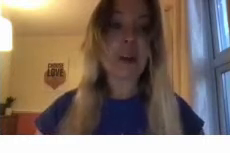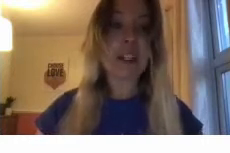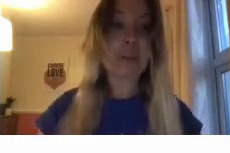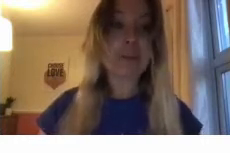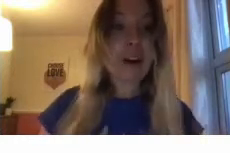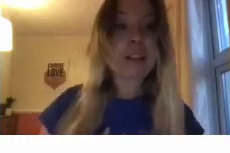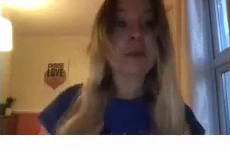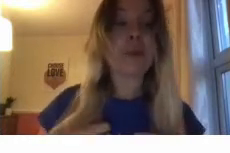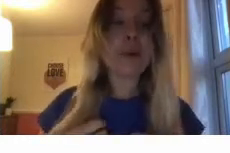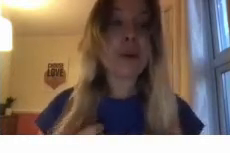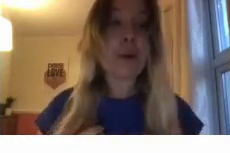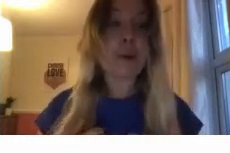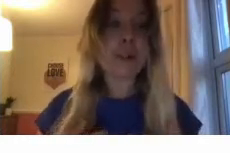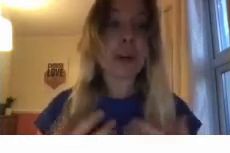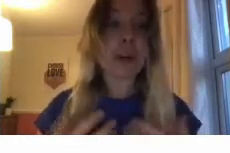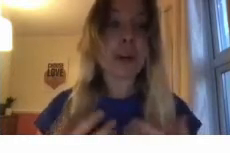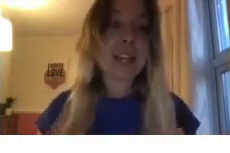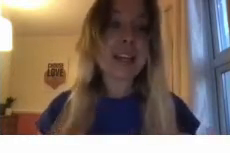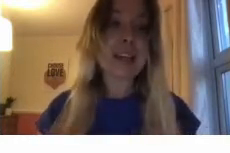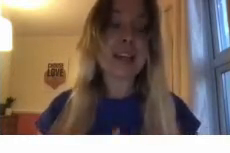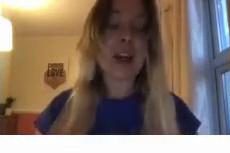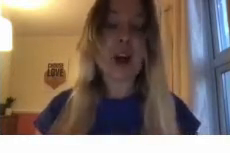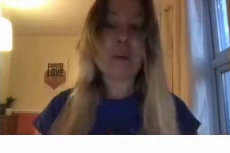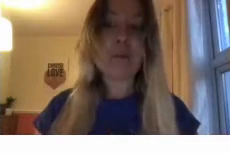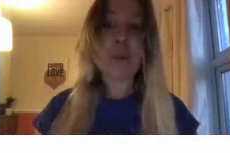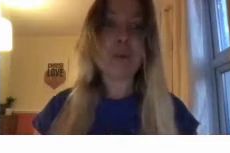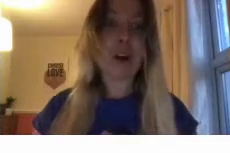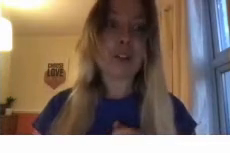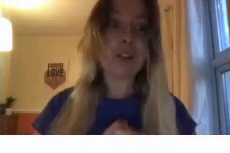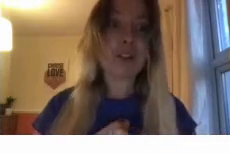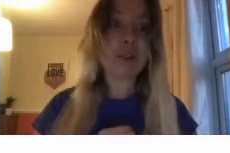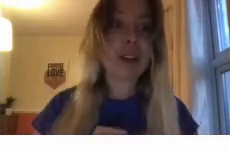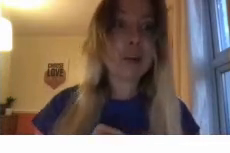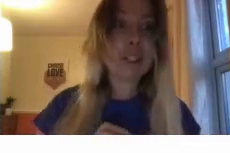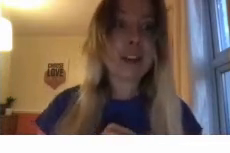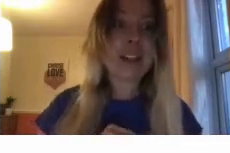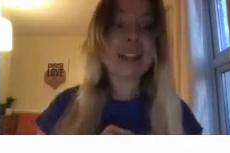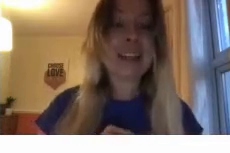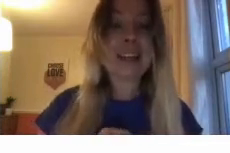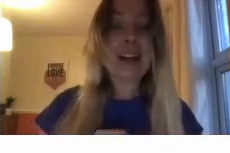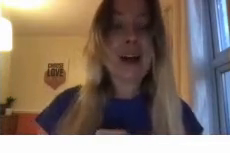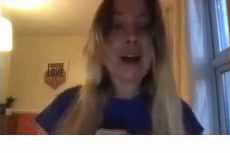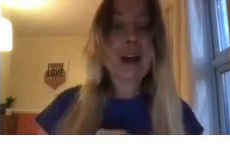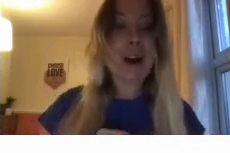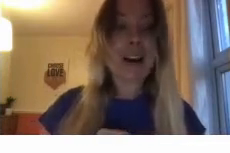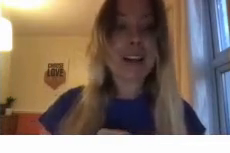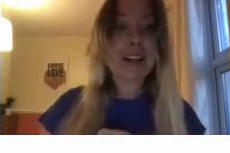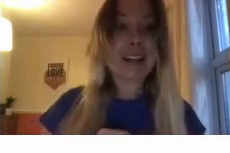some advice or to kind of raise anything with regards to sign language society I am